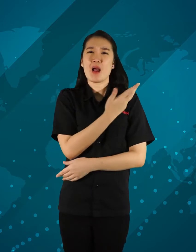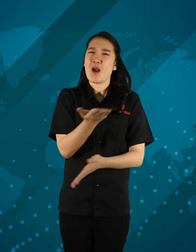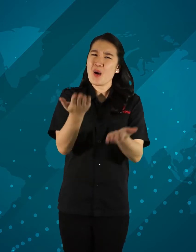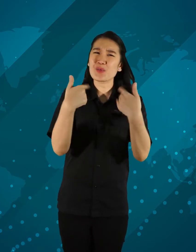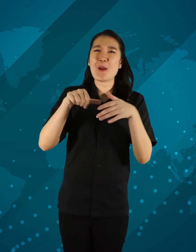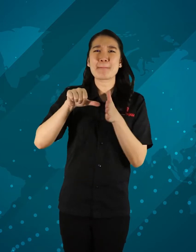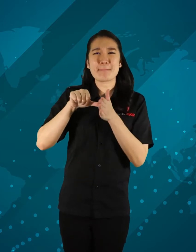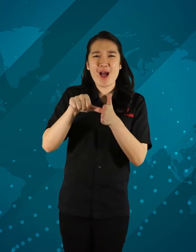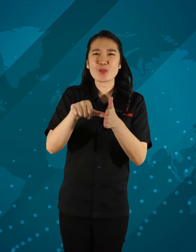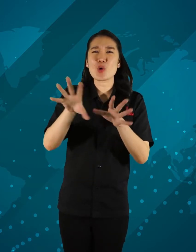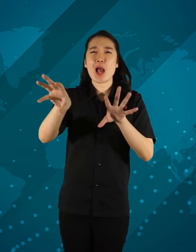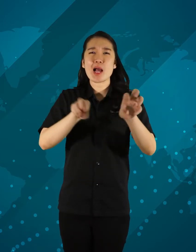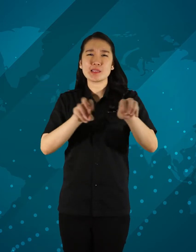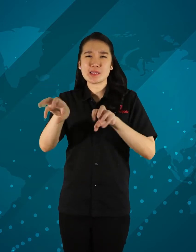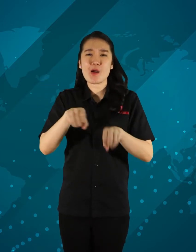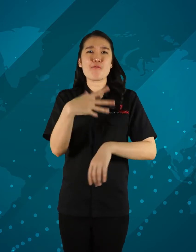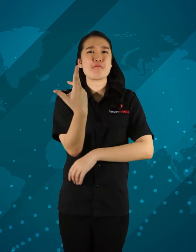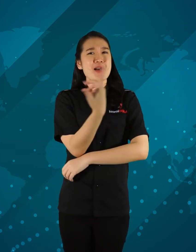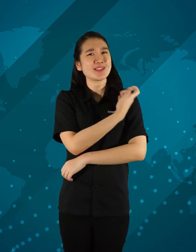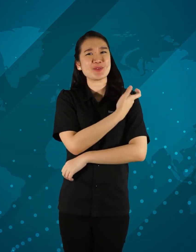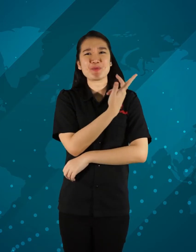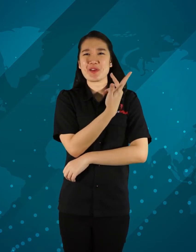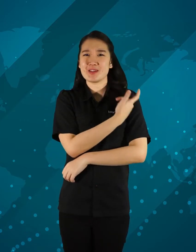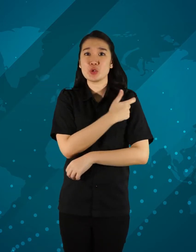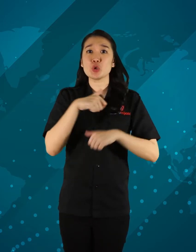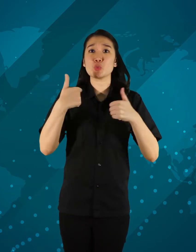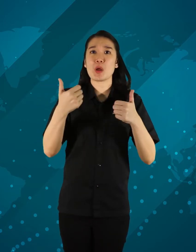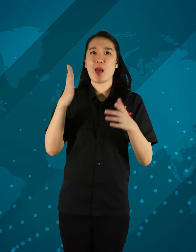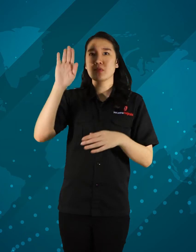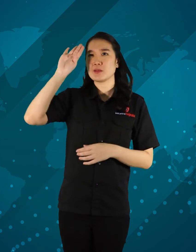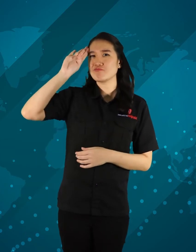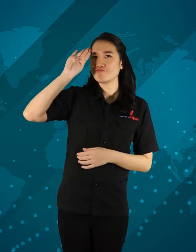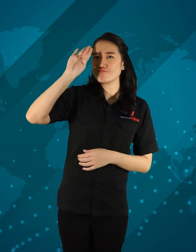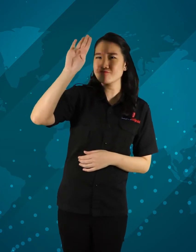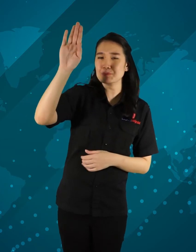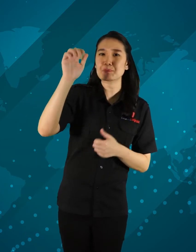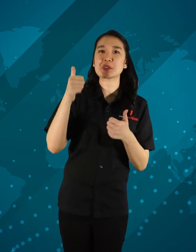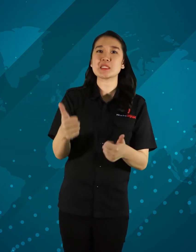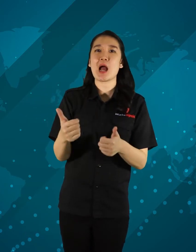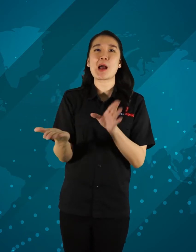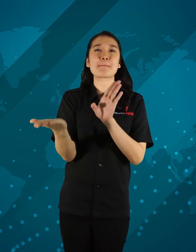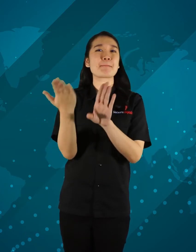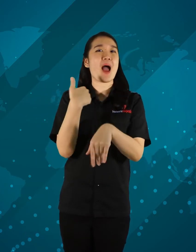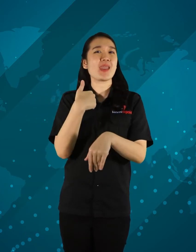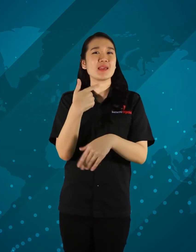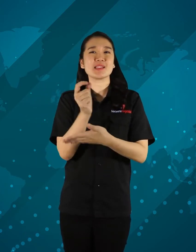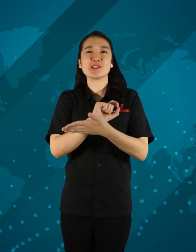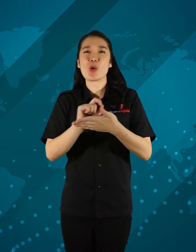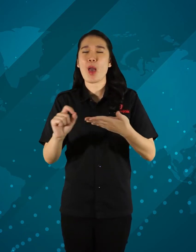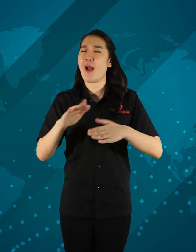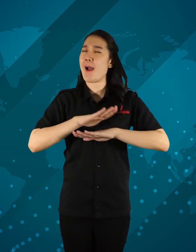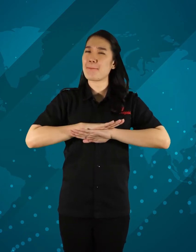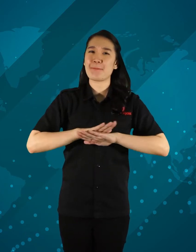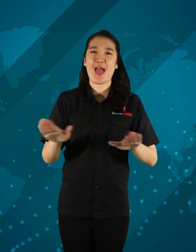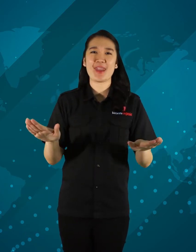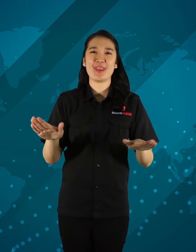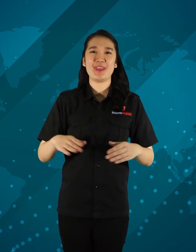help get vaccinated so that if you go back to school face to face so it's safe.